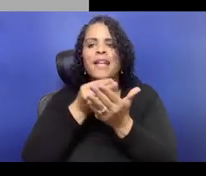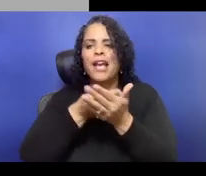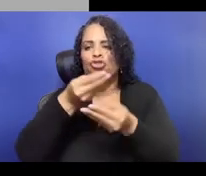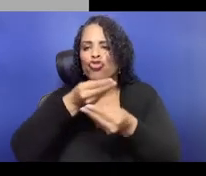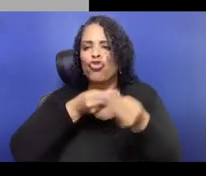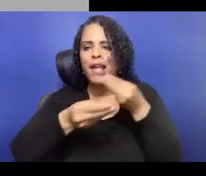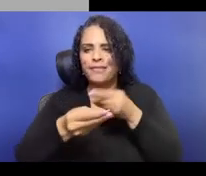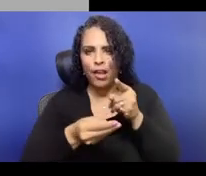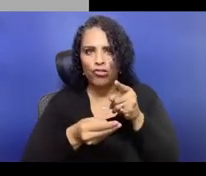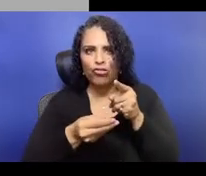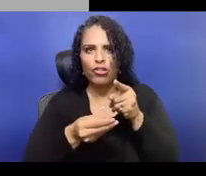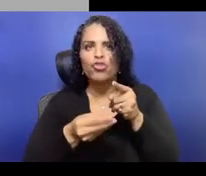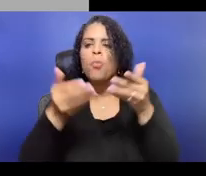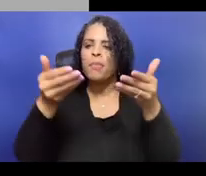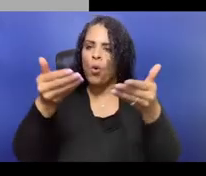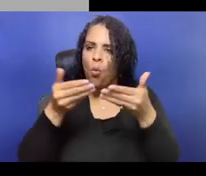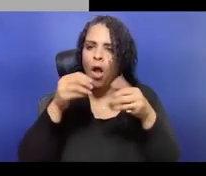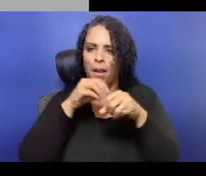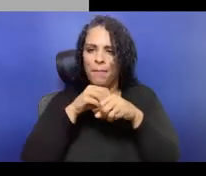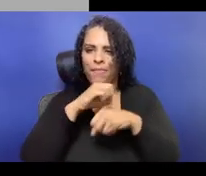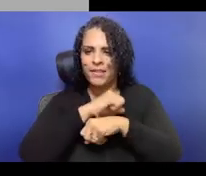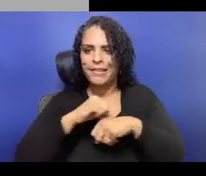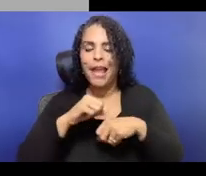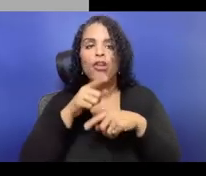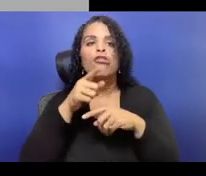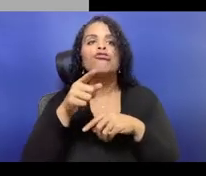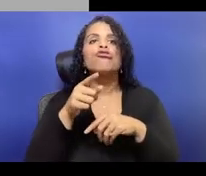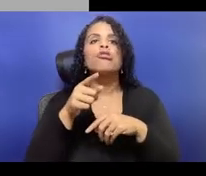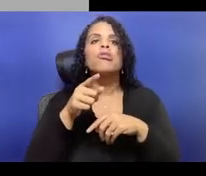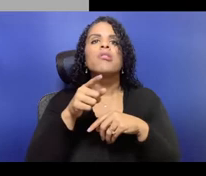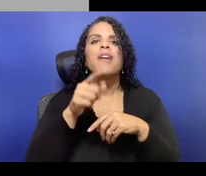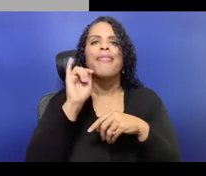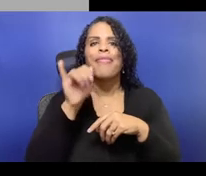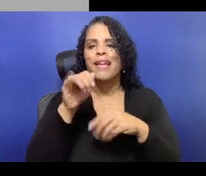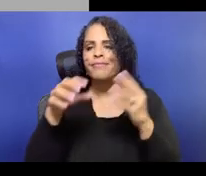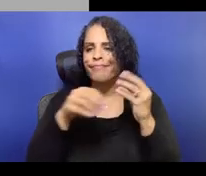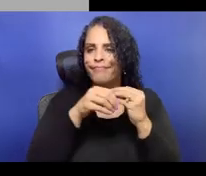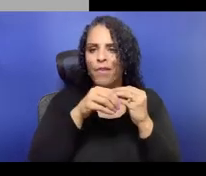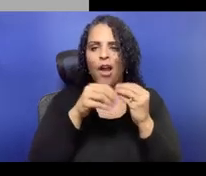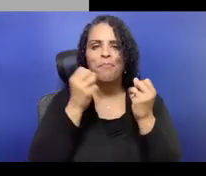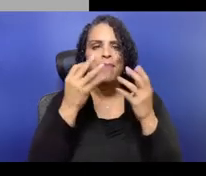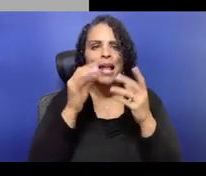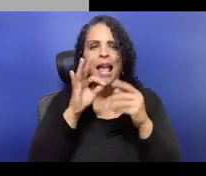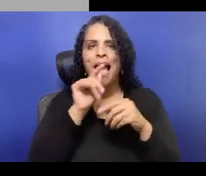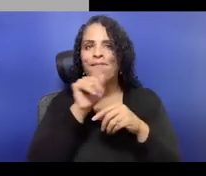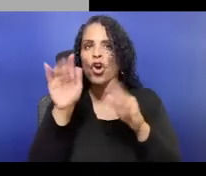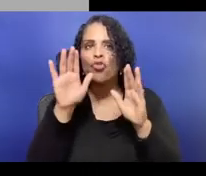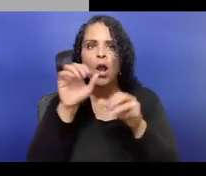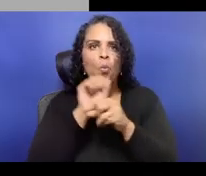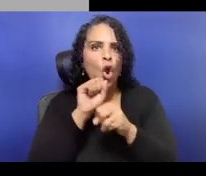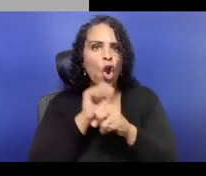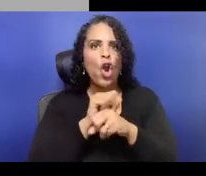400,000 times more. Then you're not gonna end up with unpaid interns because the interns are gonna be like,